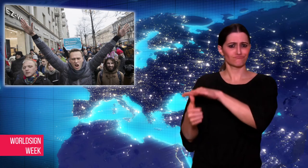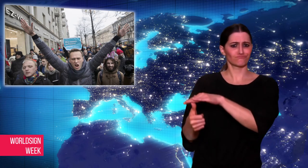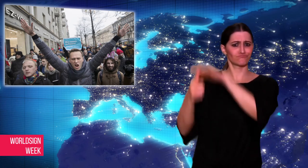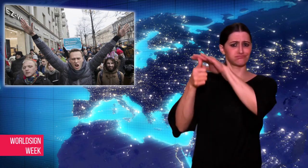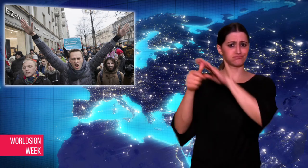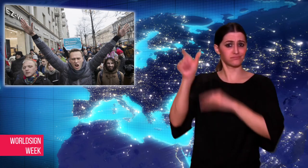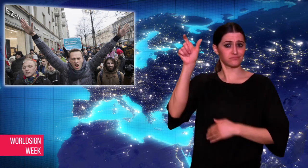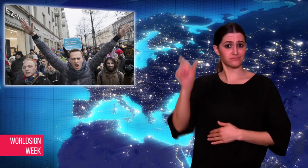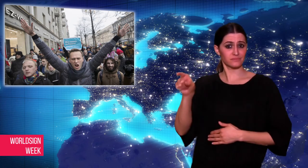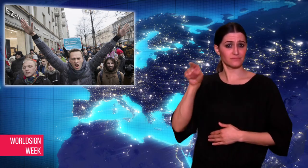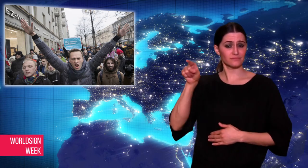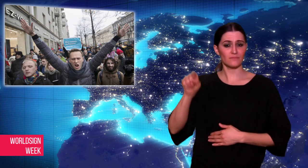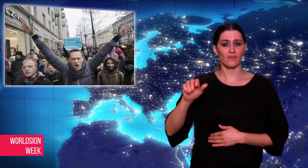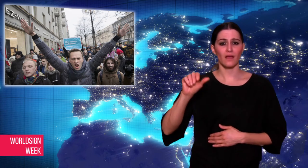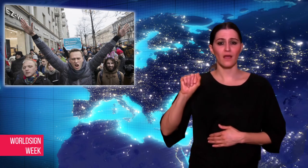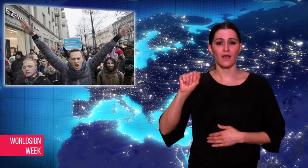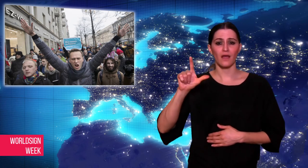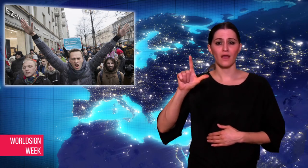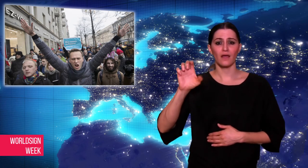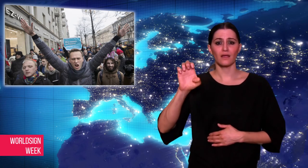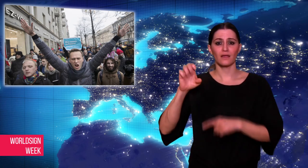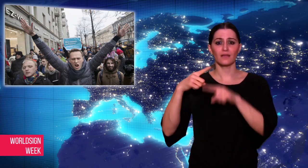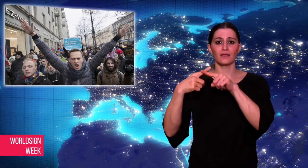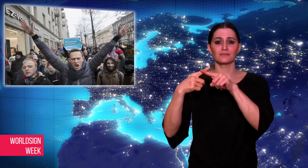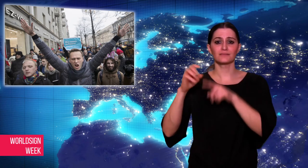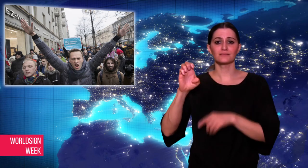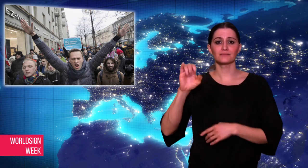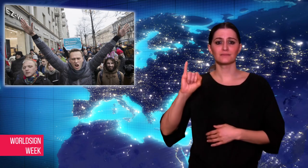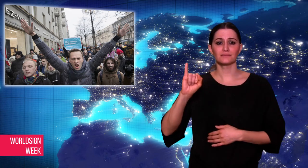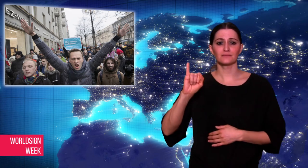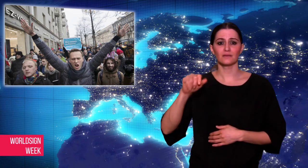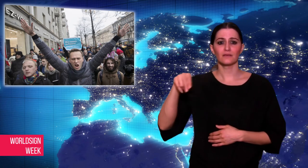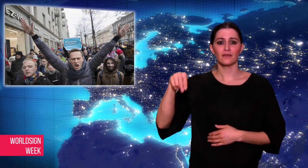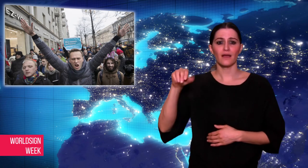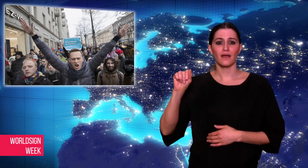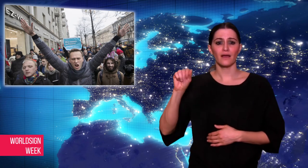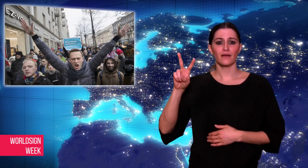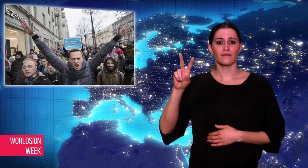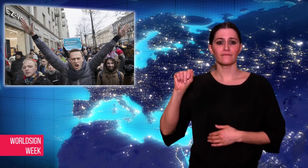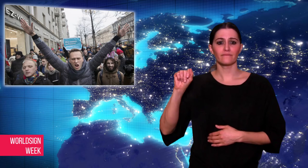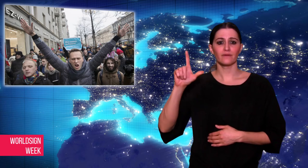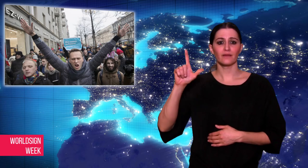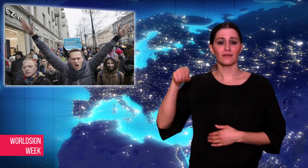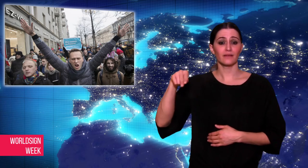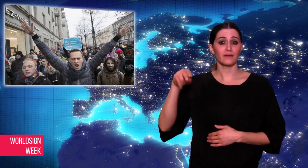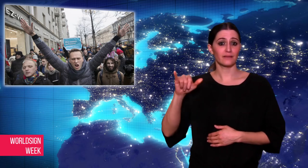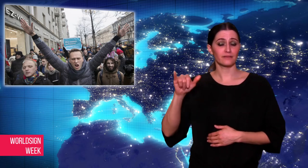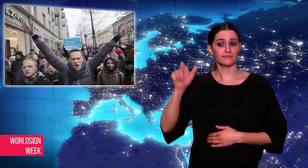opposition party, was arrested on